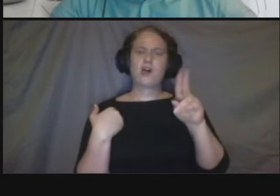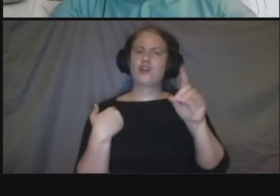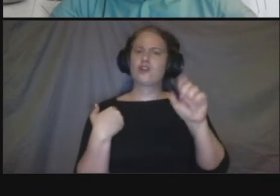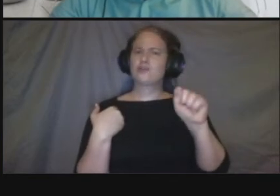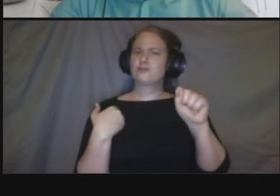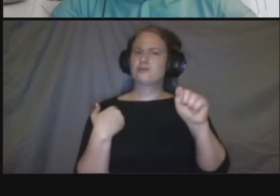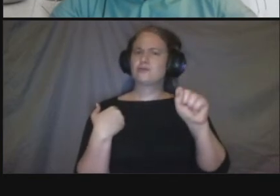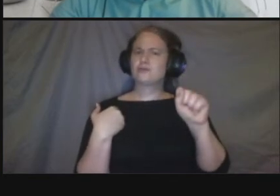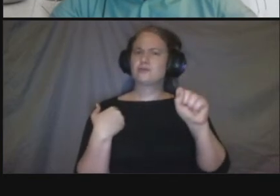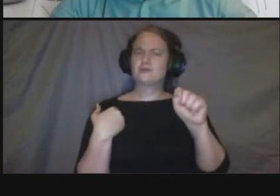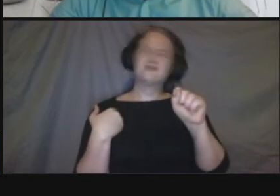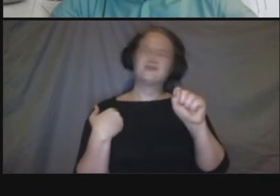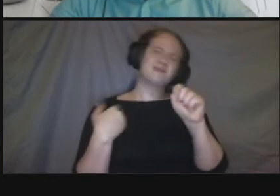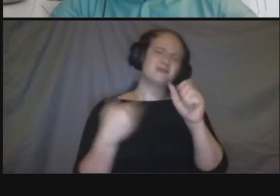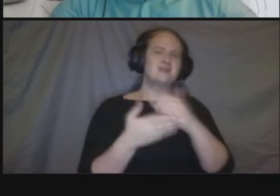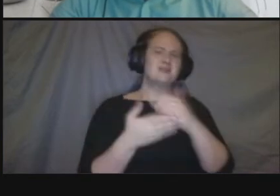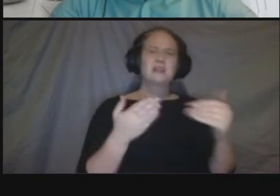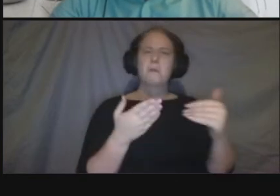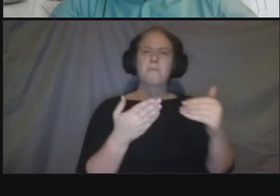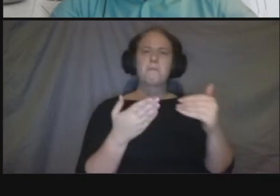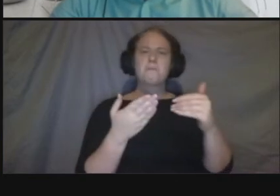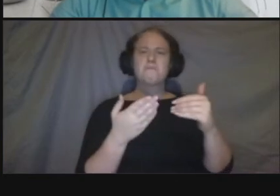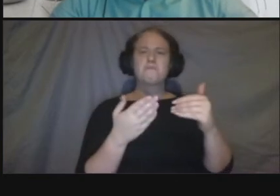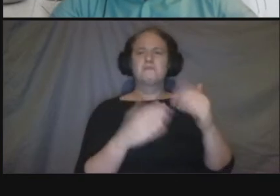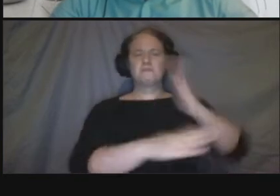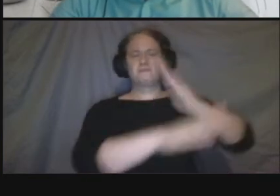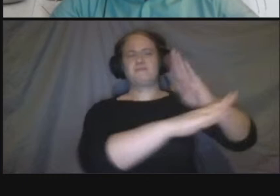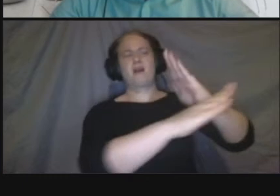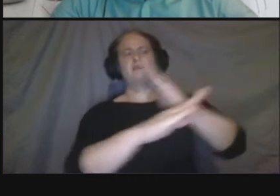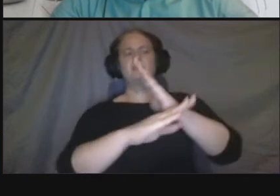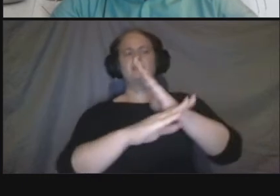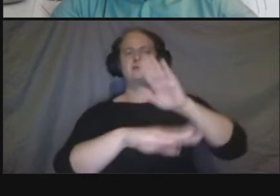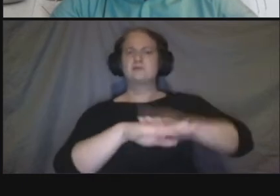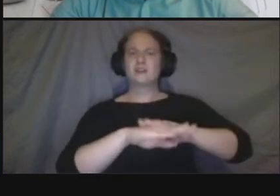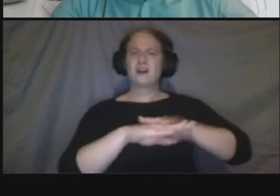blocking um blocking the sidewalk and we want to see if we can come up with something that